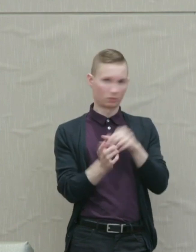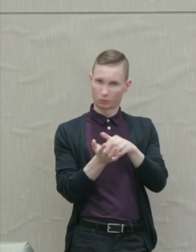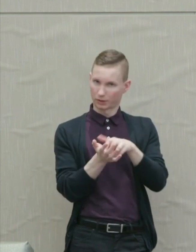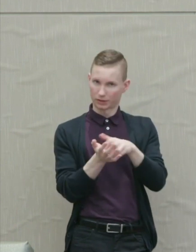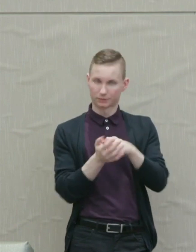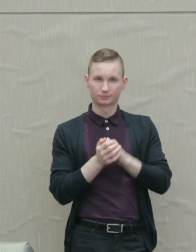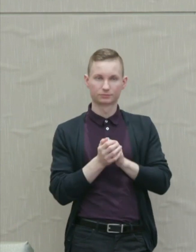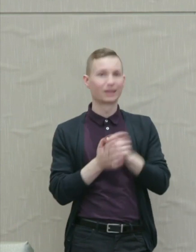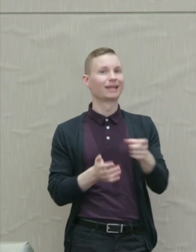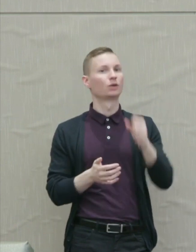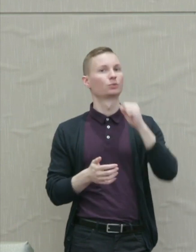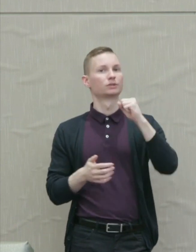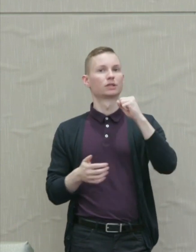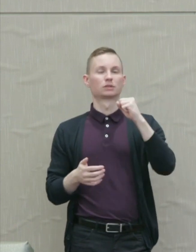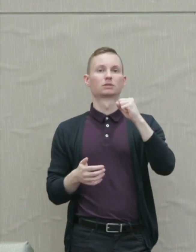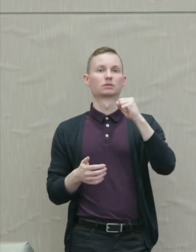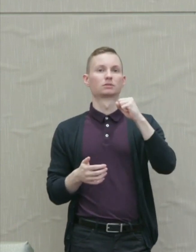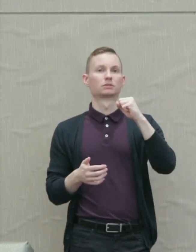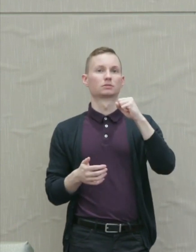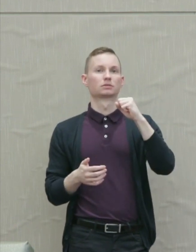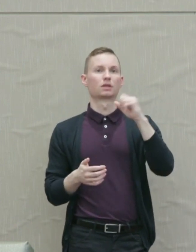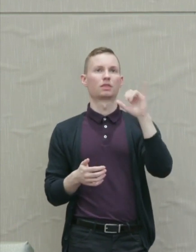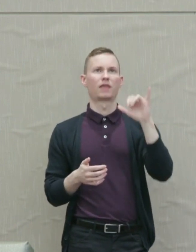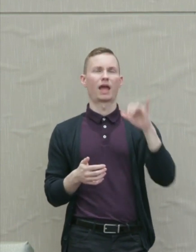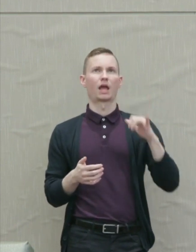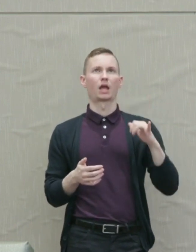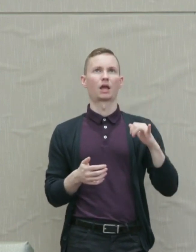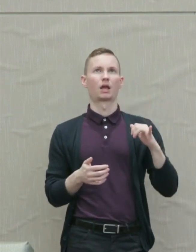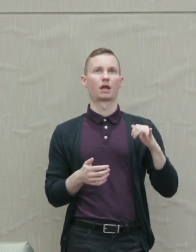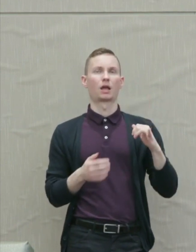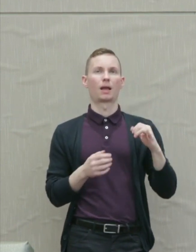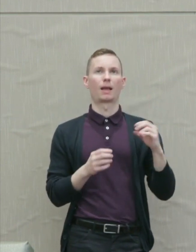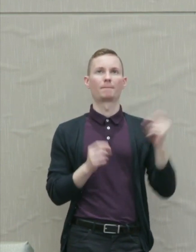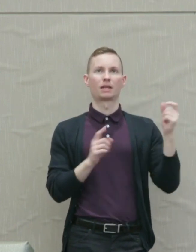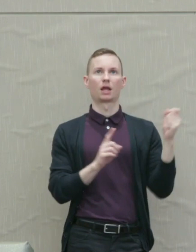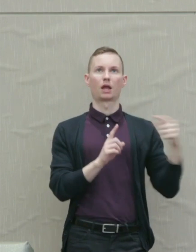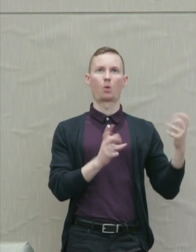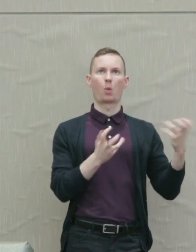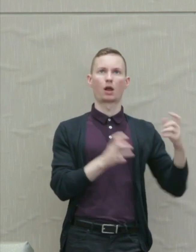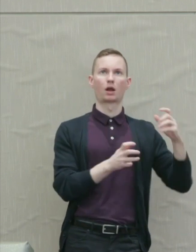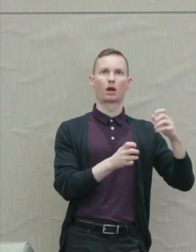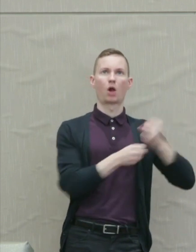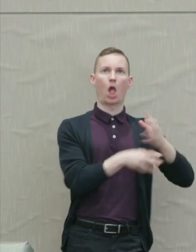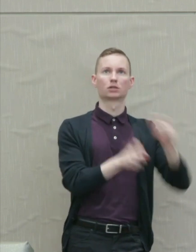He resists the retributive impulse, one of the strongest and deepest human impulses for